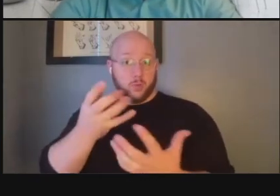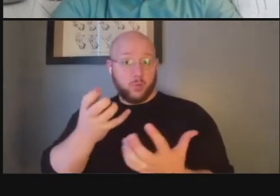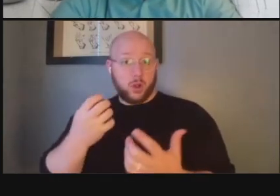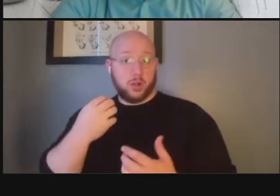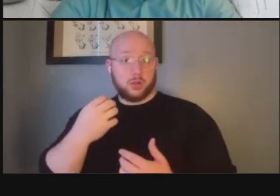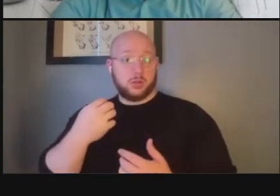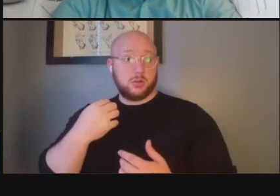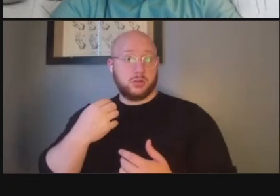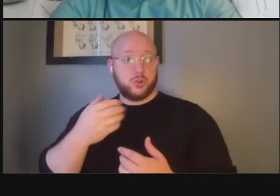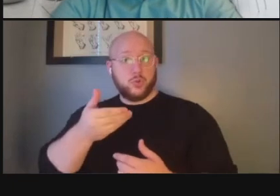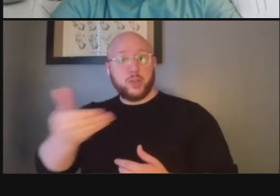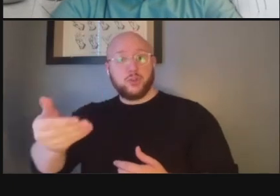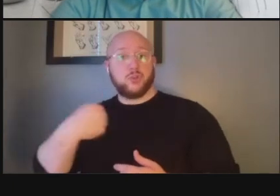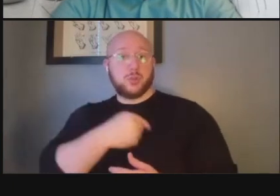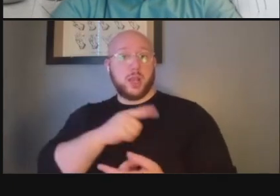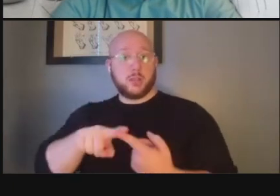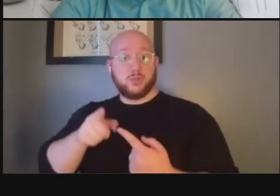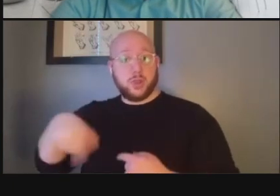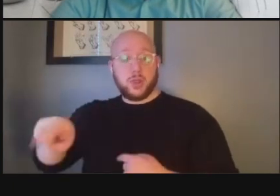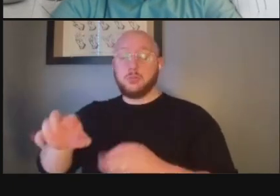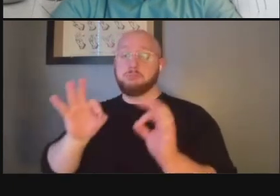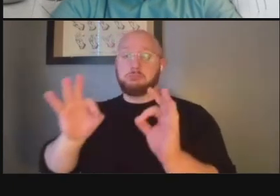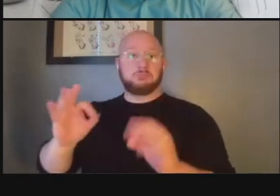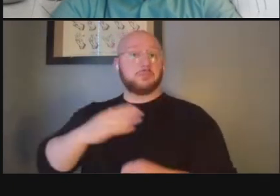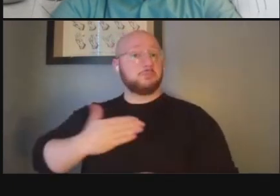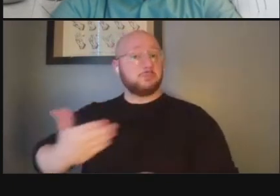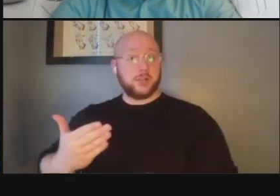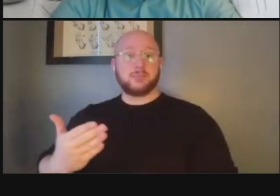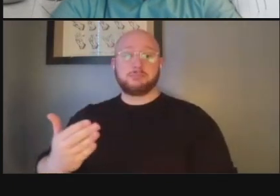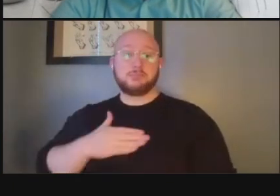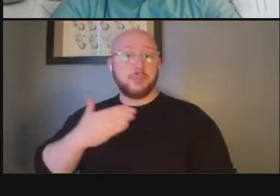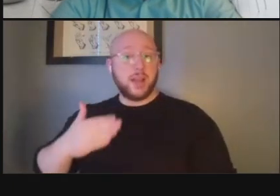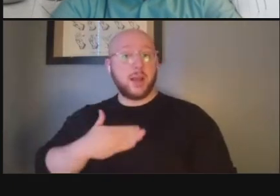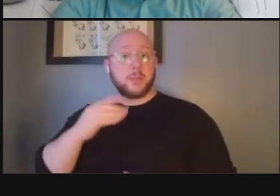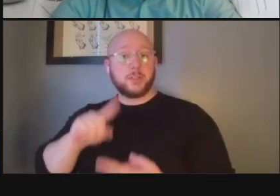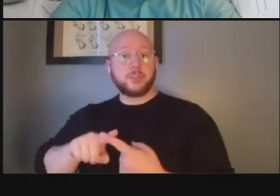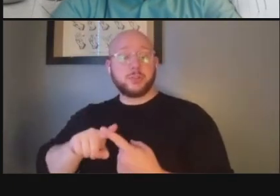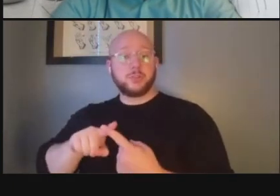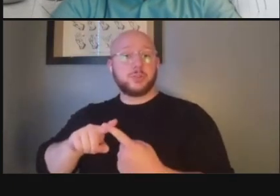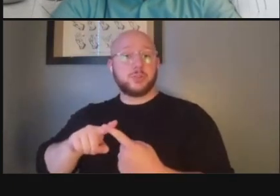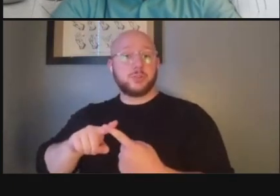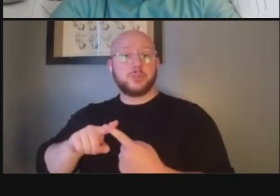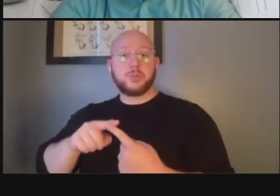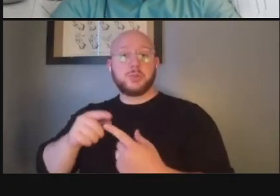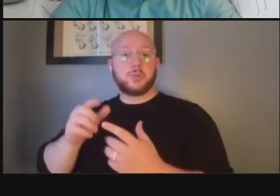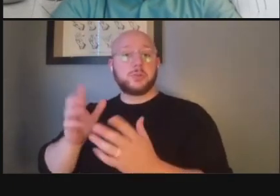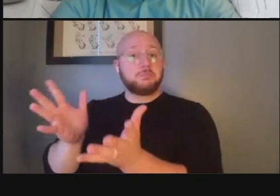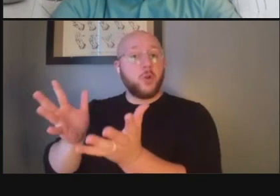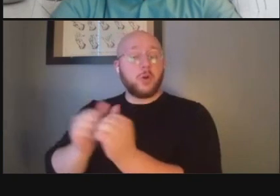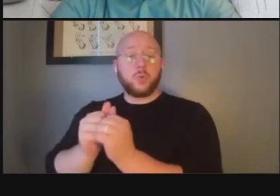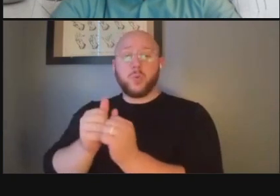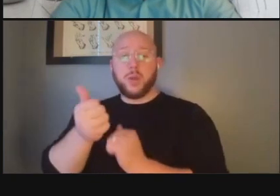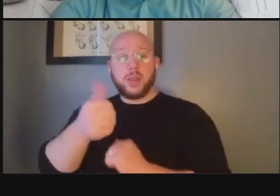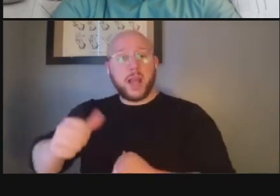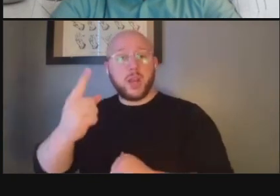uh over email uh we're happy to we're happy to um you know speak with anybody who who has ideas and